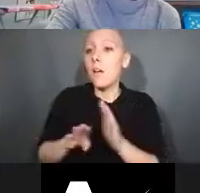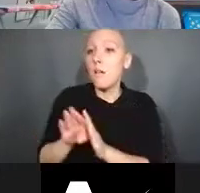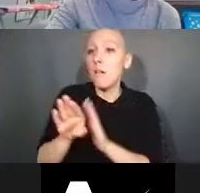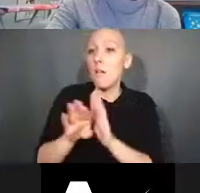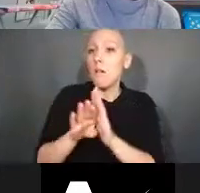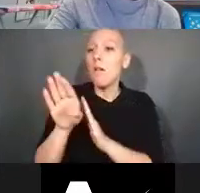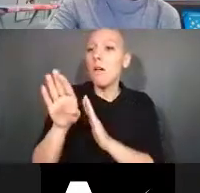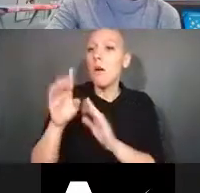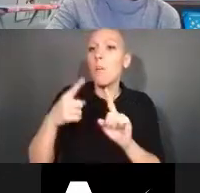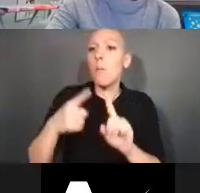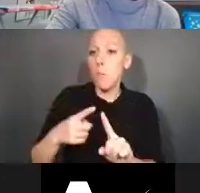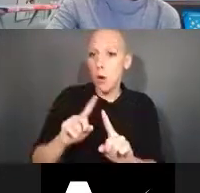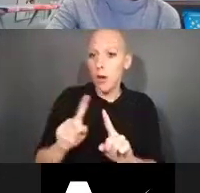that's when you would report to us.